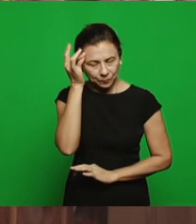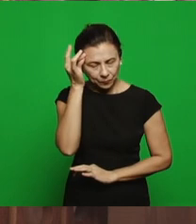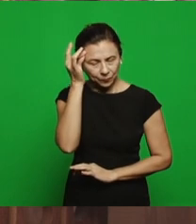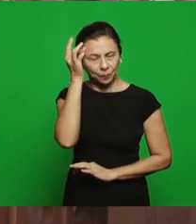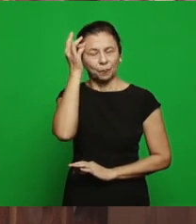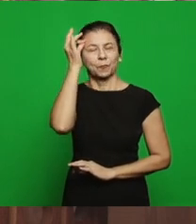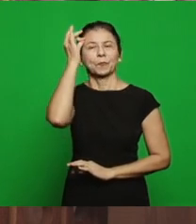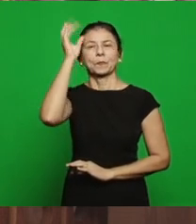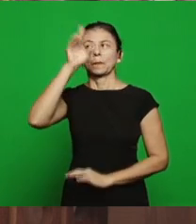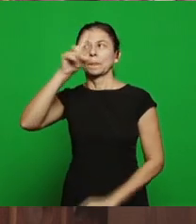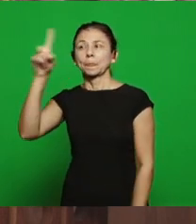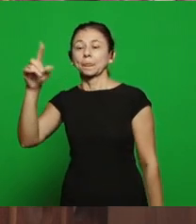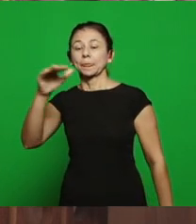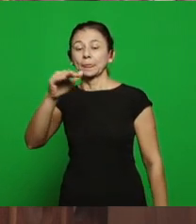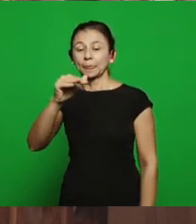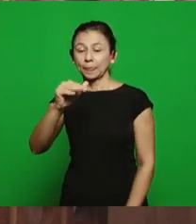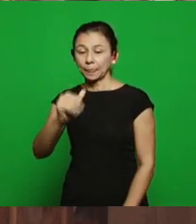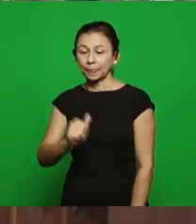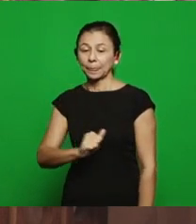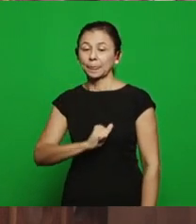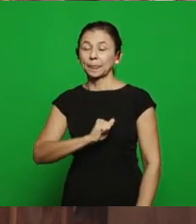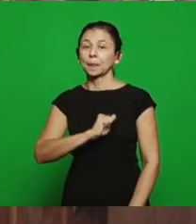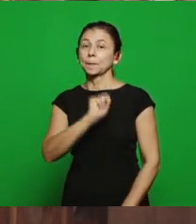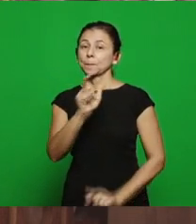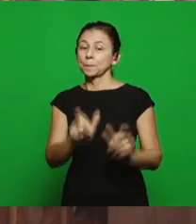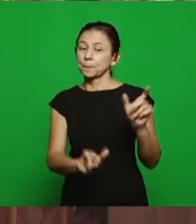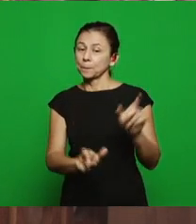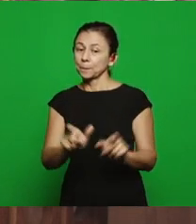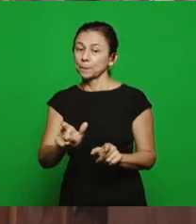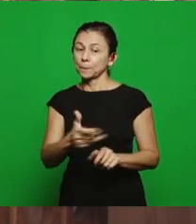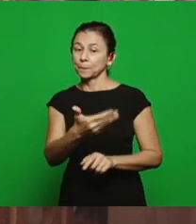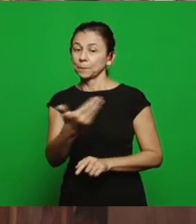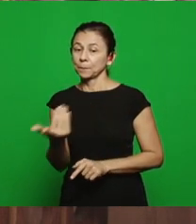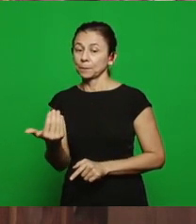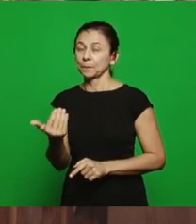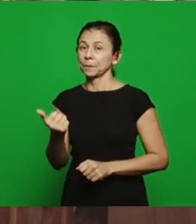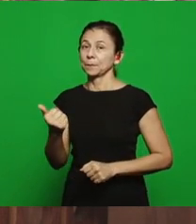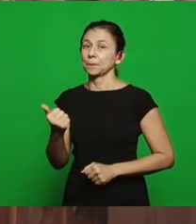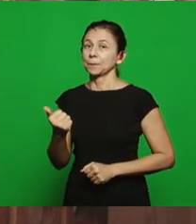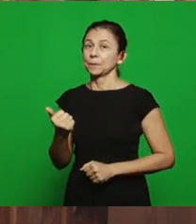church, that is the deposit of God’s project and